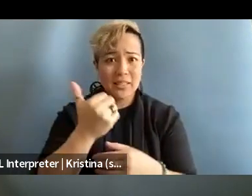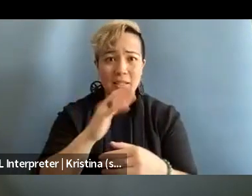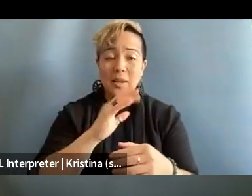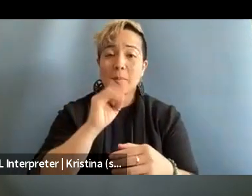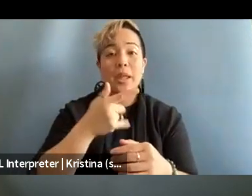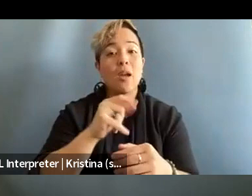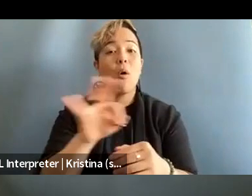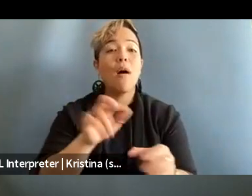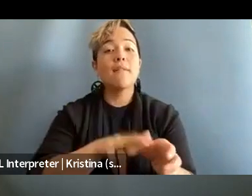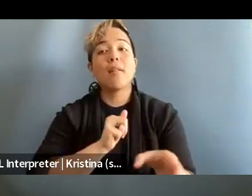for a lot of young people.